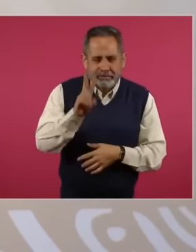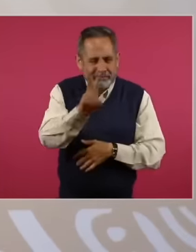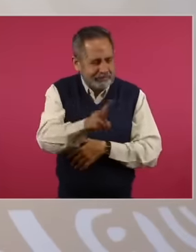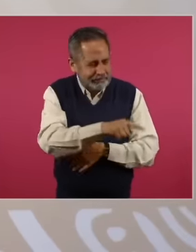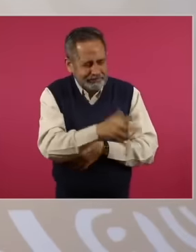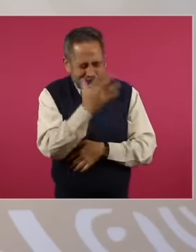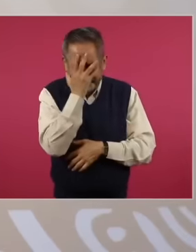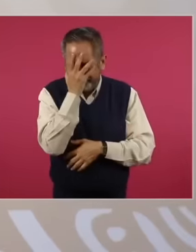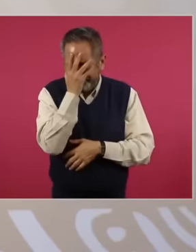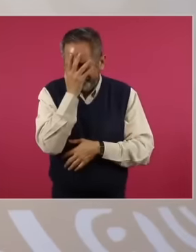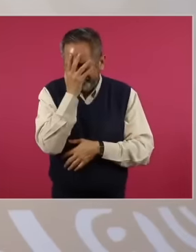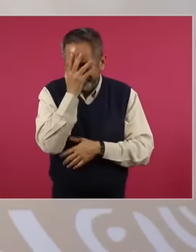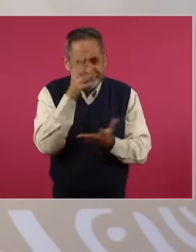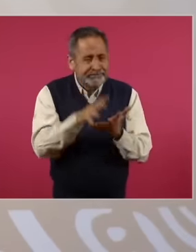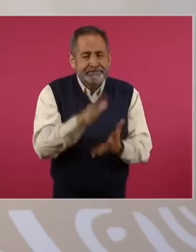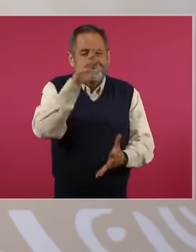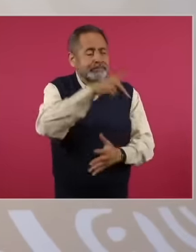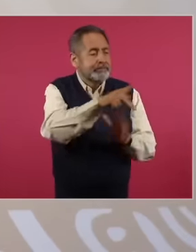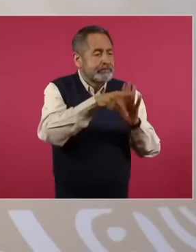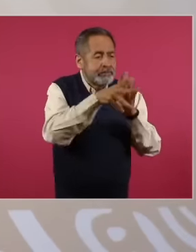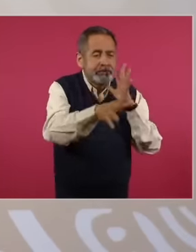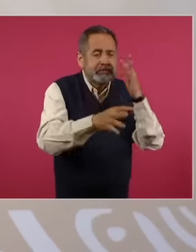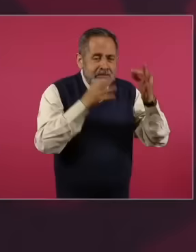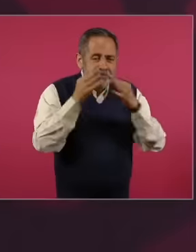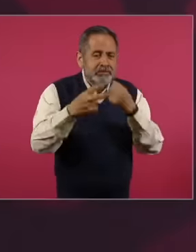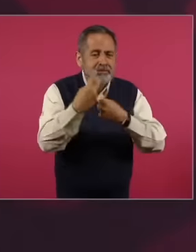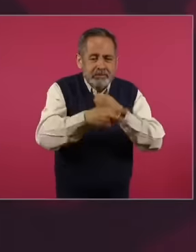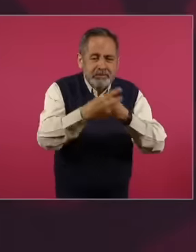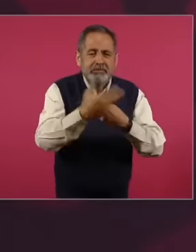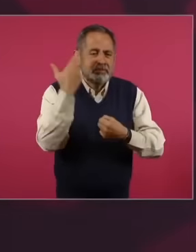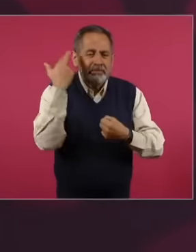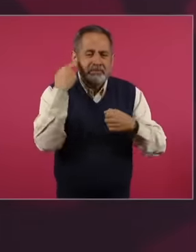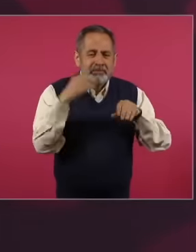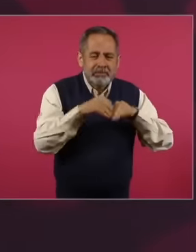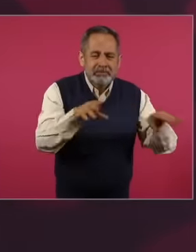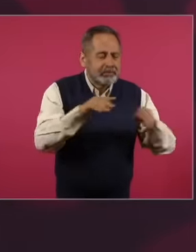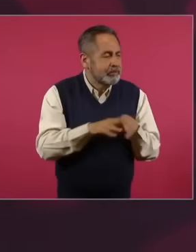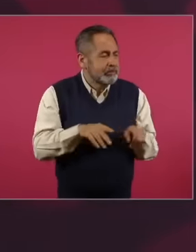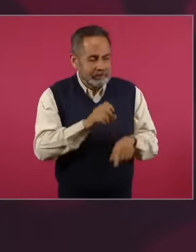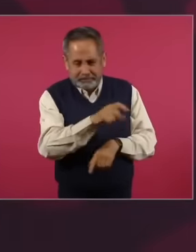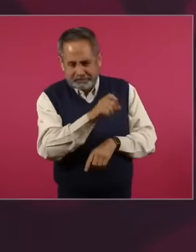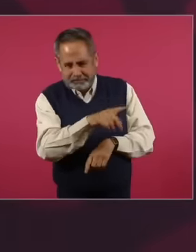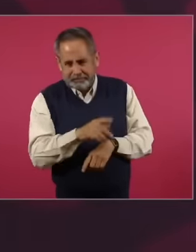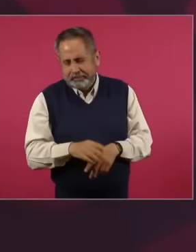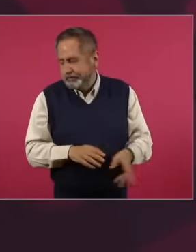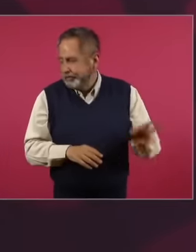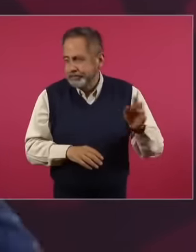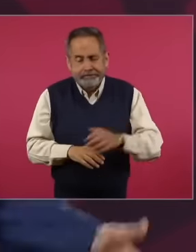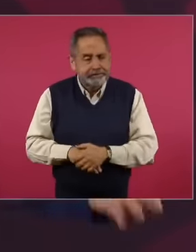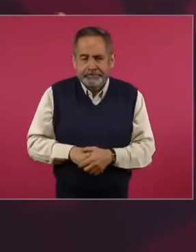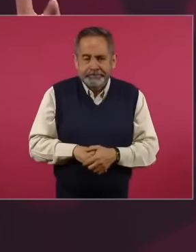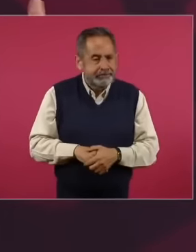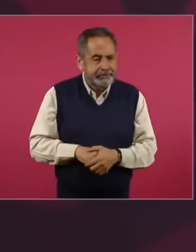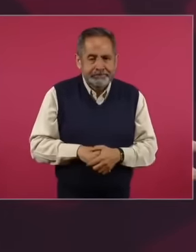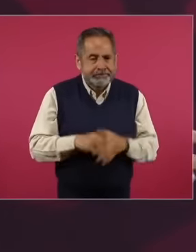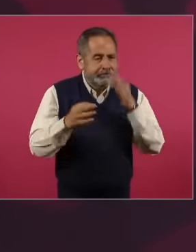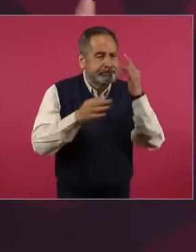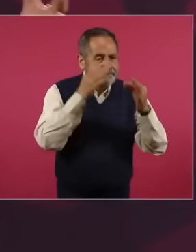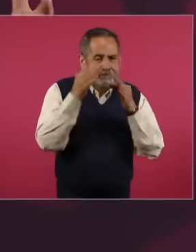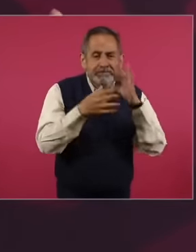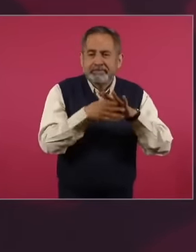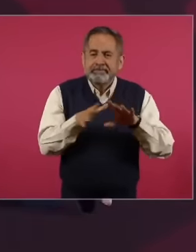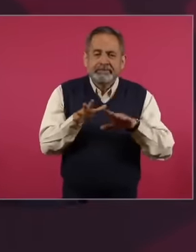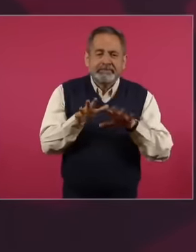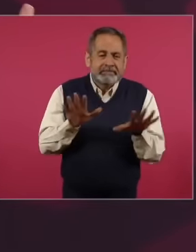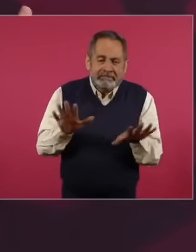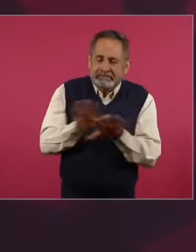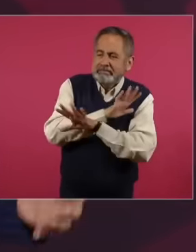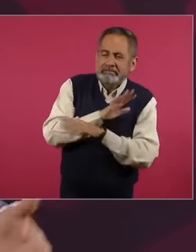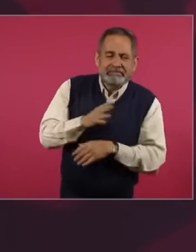is regrettable. of conventional information the entire misinformation campaign of